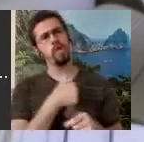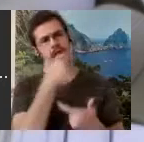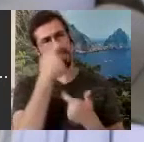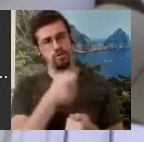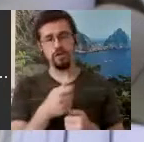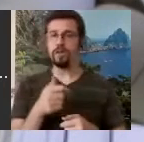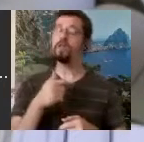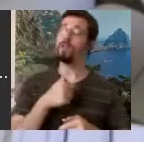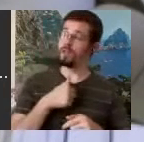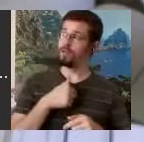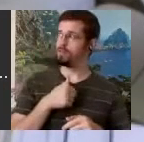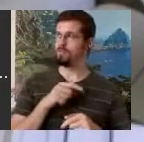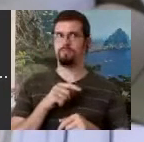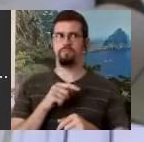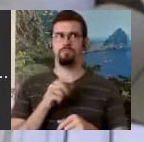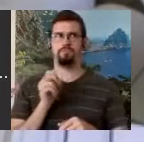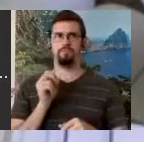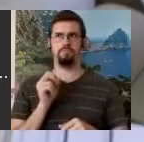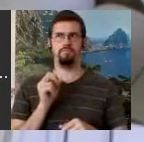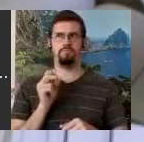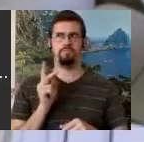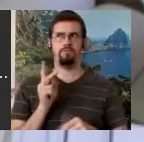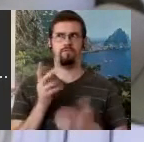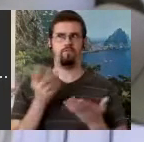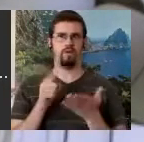wondering what these researchers would want and I found that they were